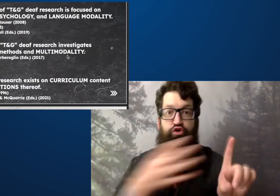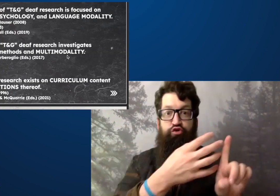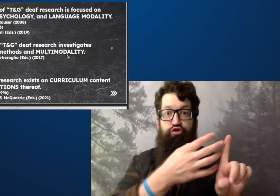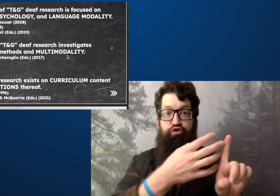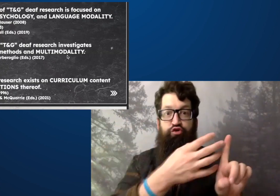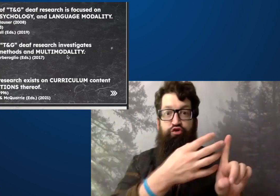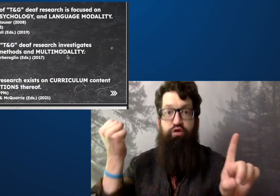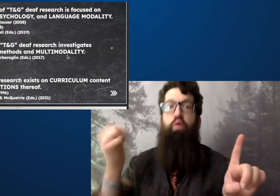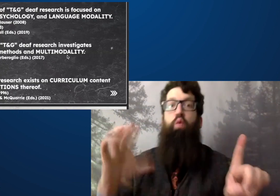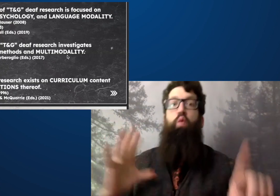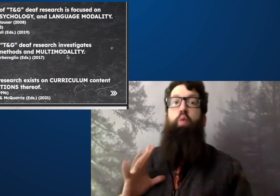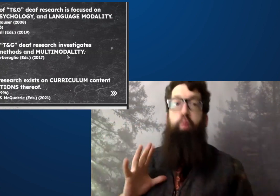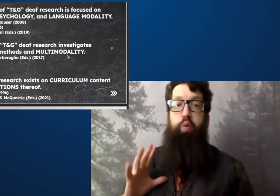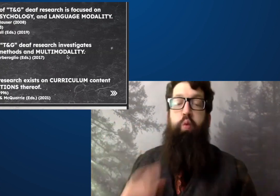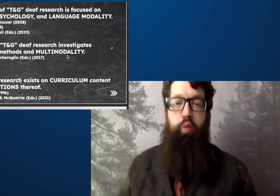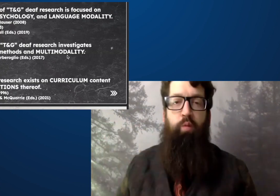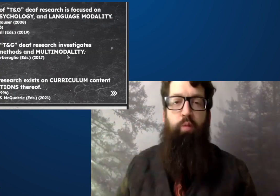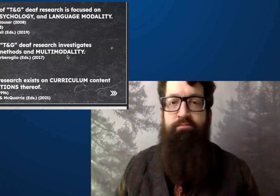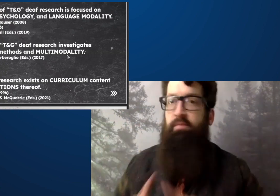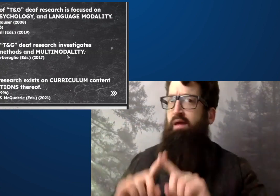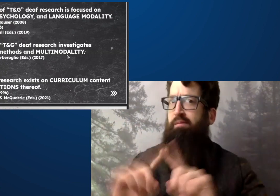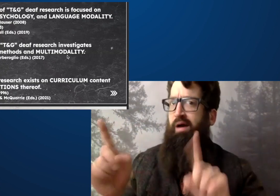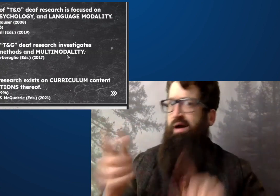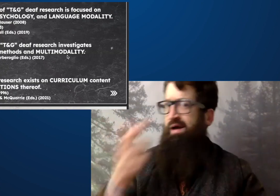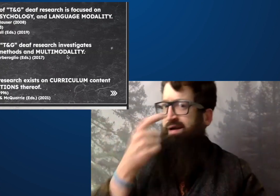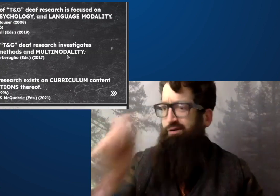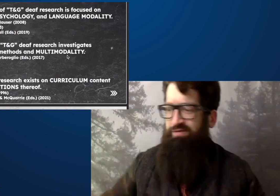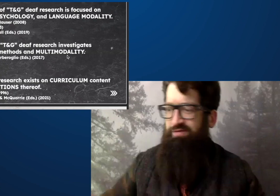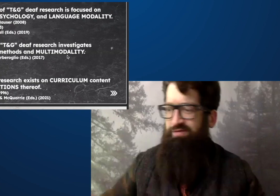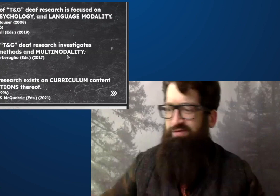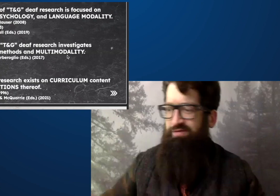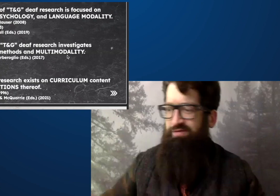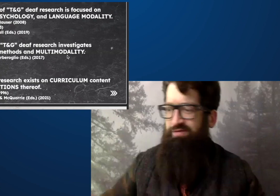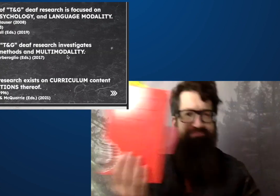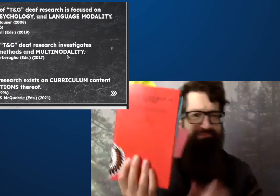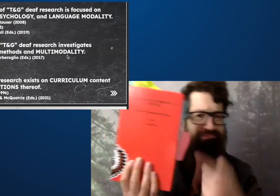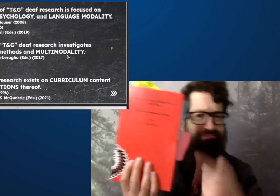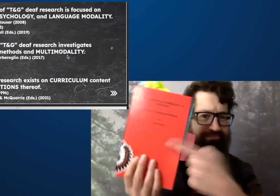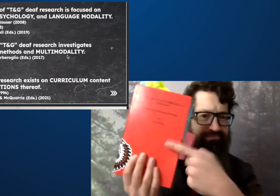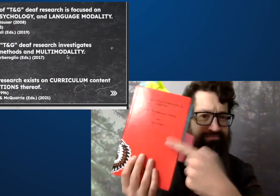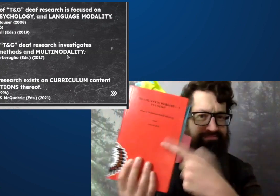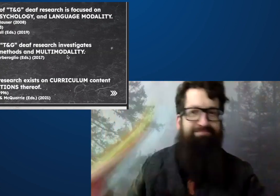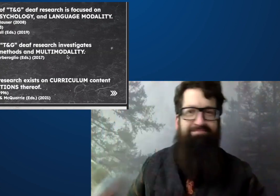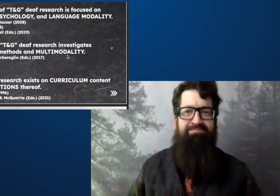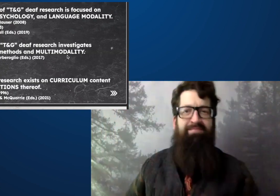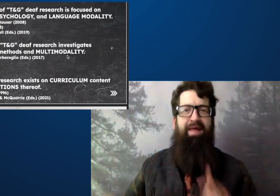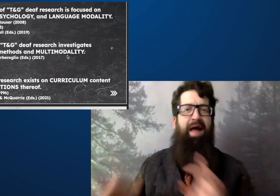and this focuses on language deprivation. Very interesting.